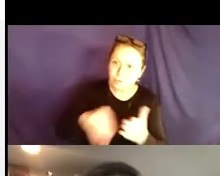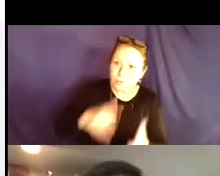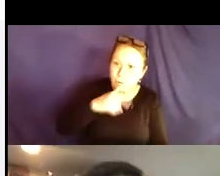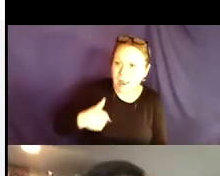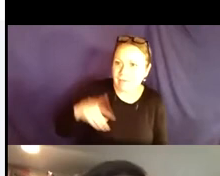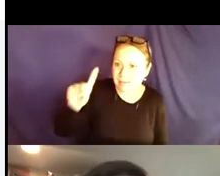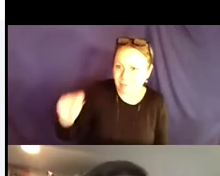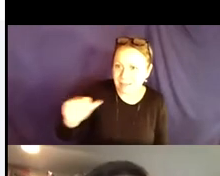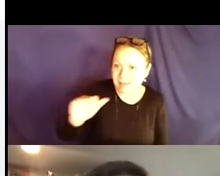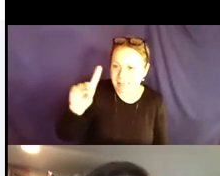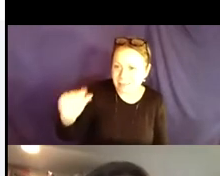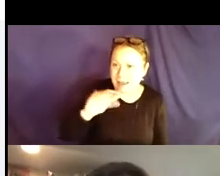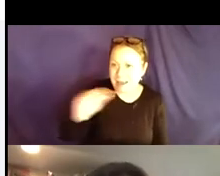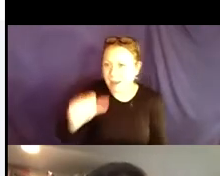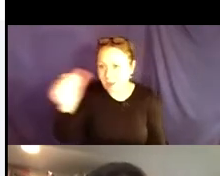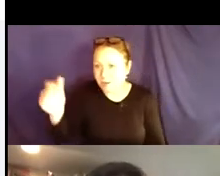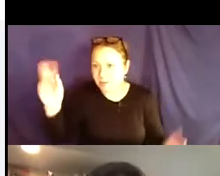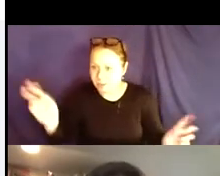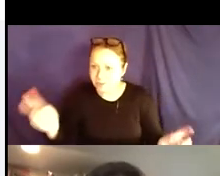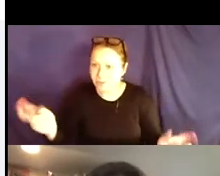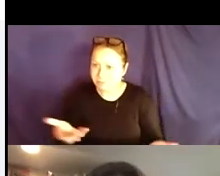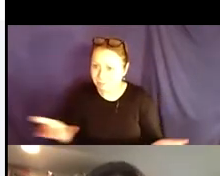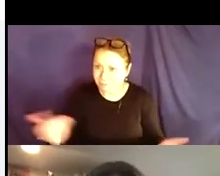if they were more respectful and welcoming